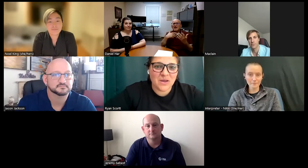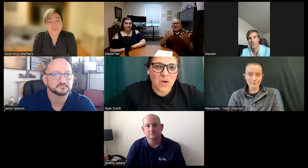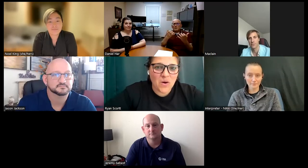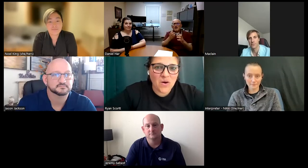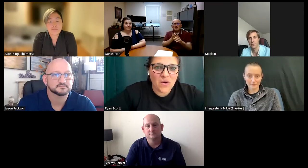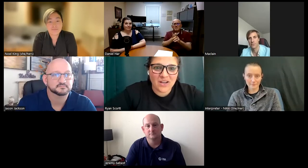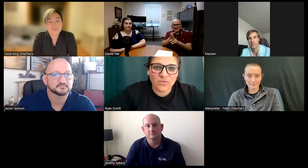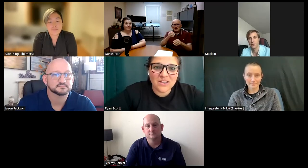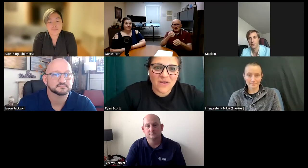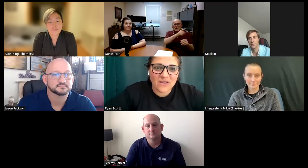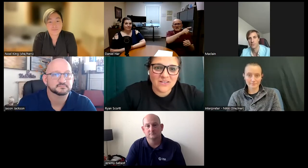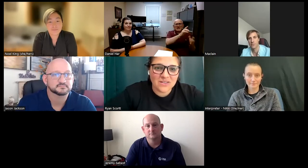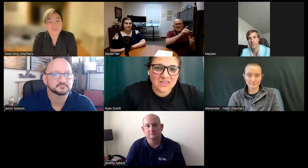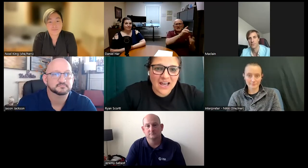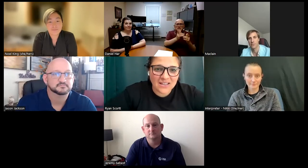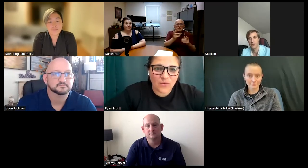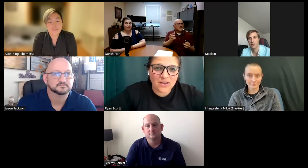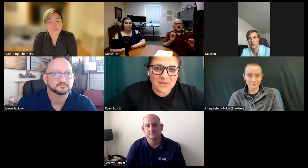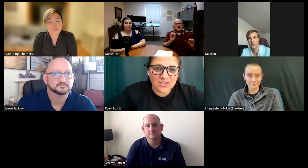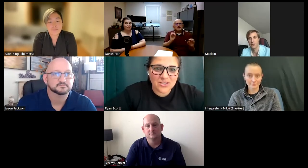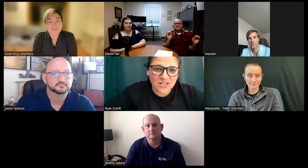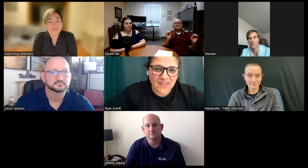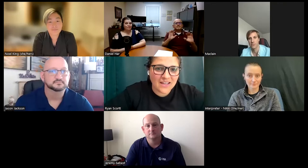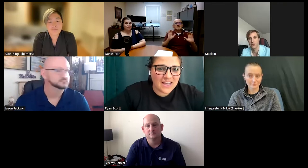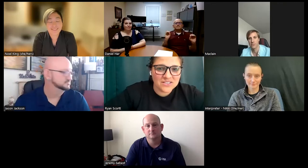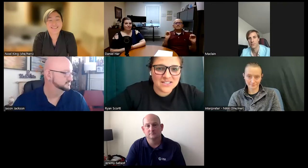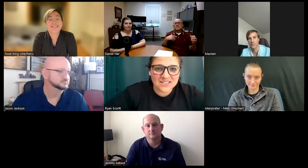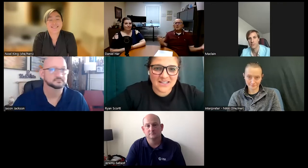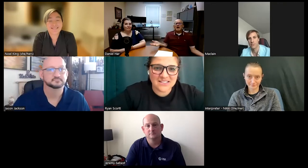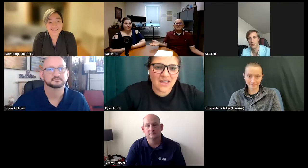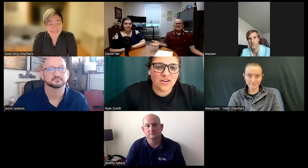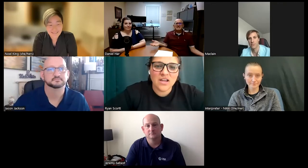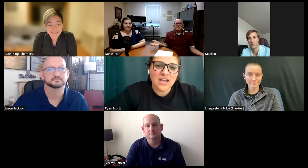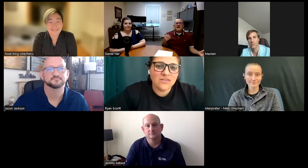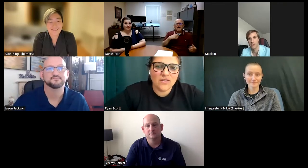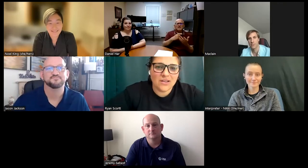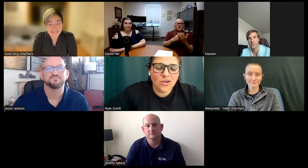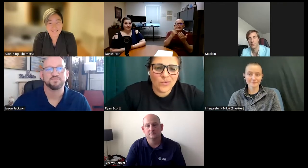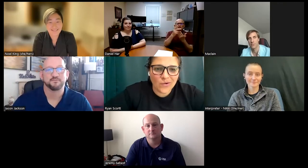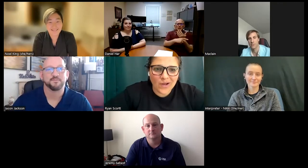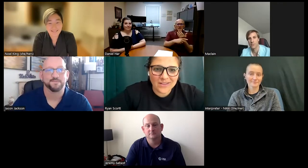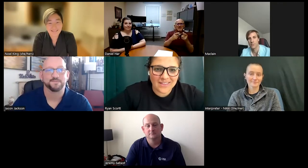I was like oh and I really fell in love with that and I want to major in that and how does this connect together and they're like no we don't have anything